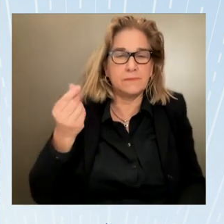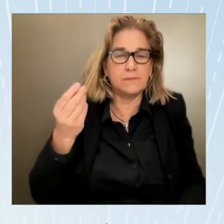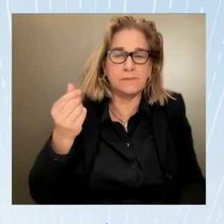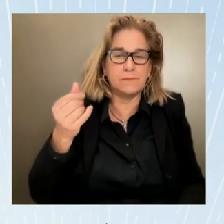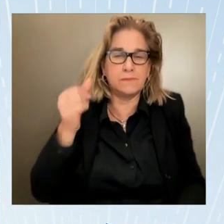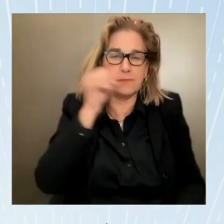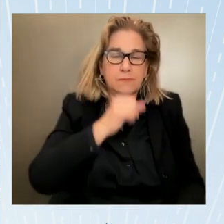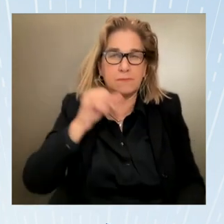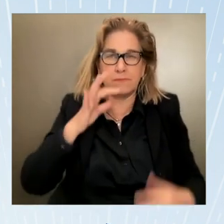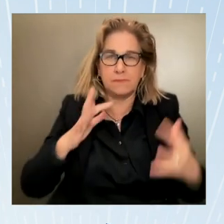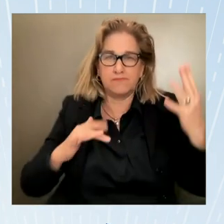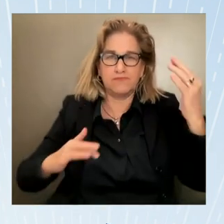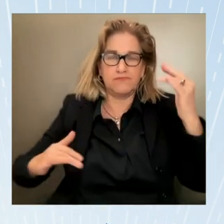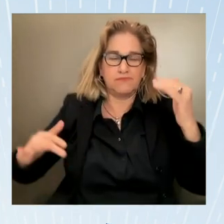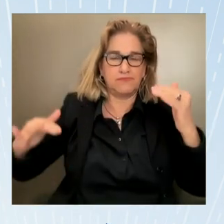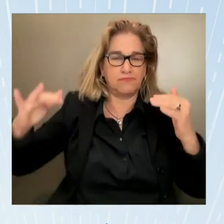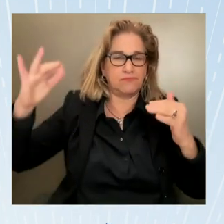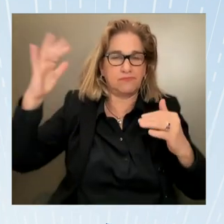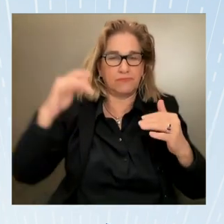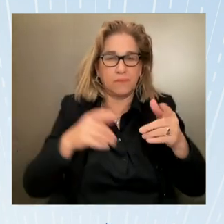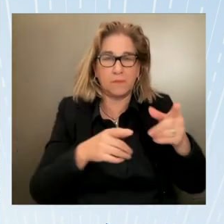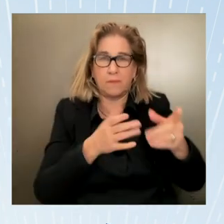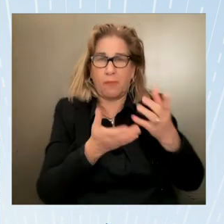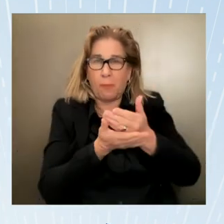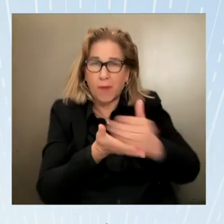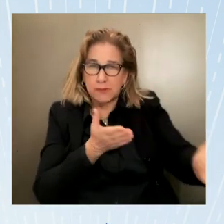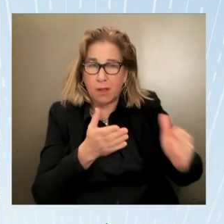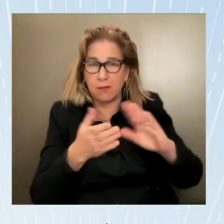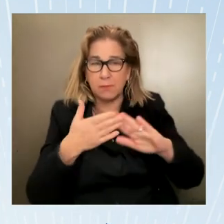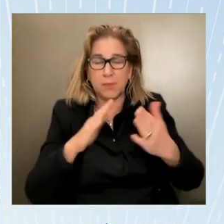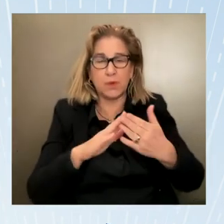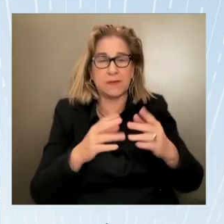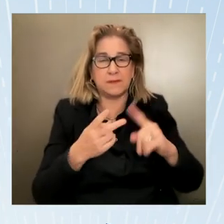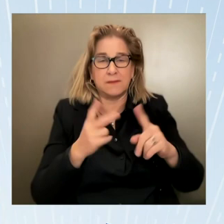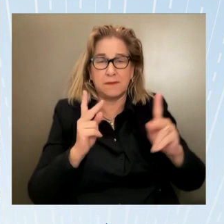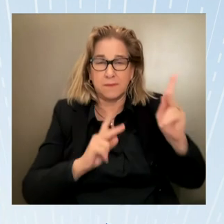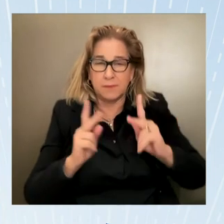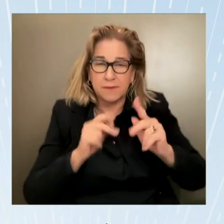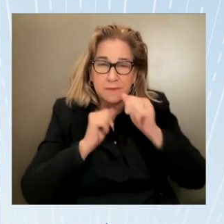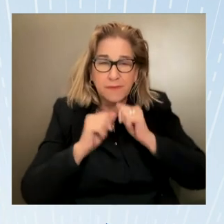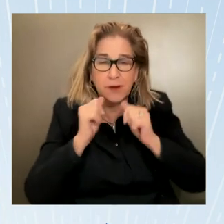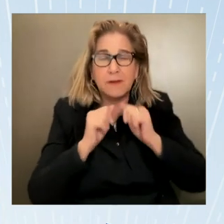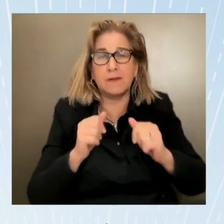stability in the rule of law it weakens economies and of course it fuels other crimes and violent